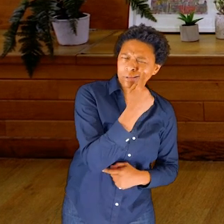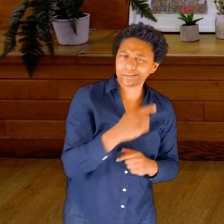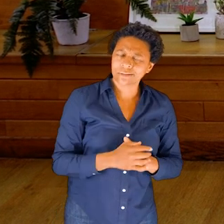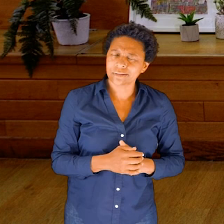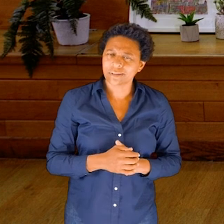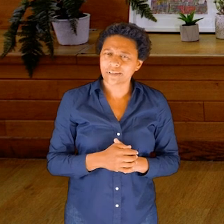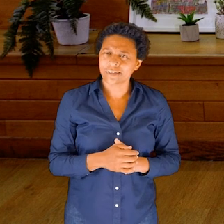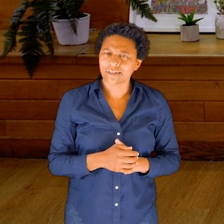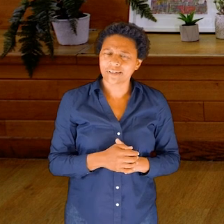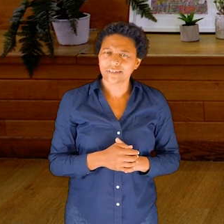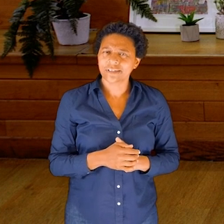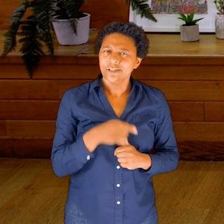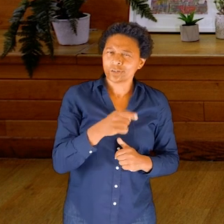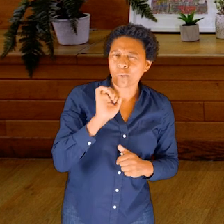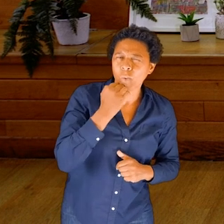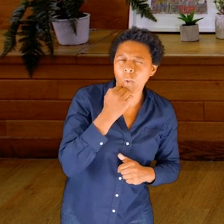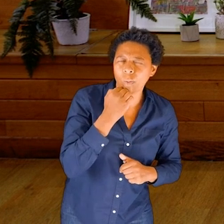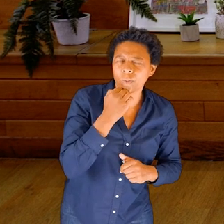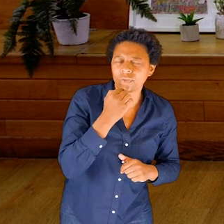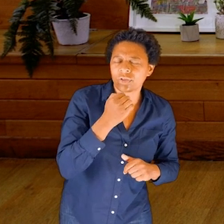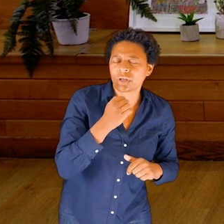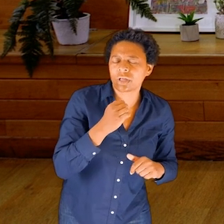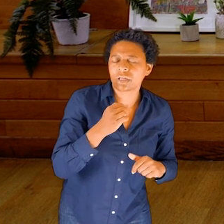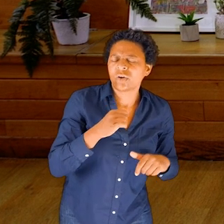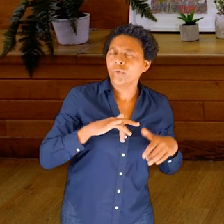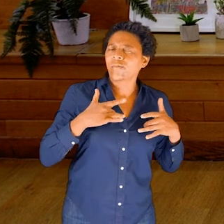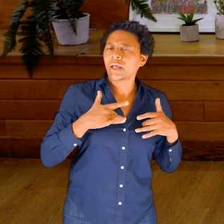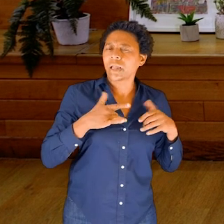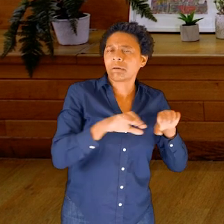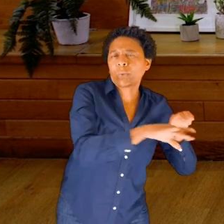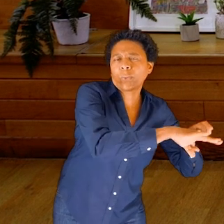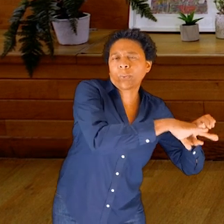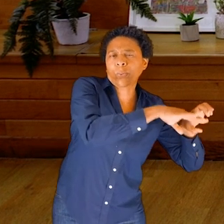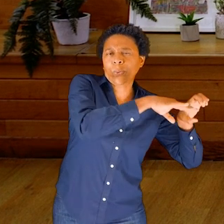So let that heat or that energy from your hands move through the